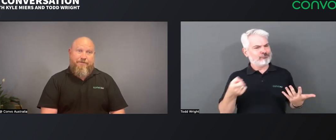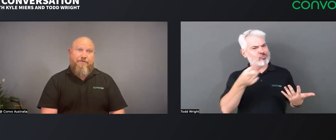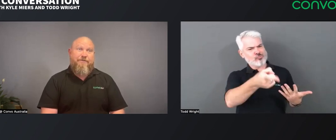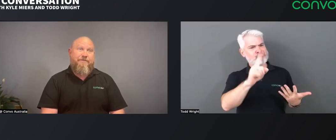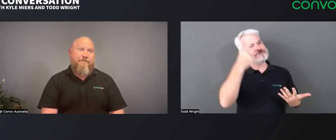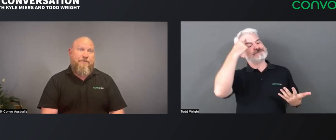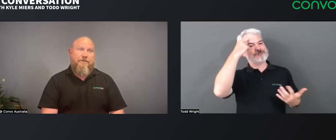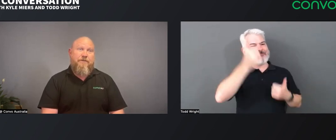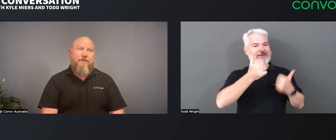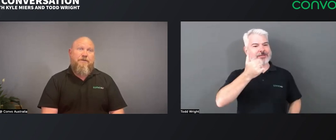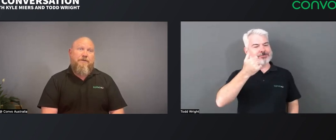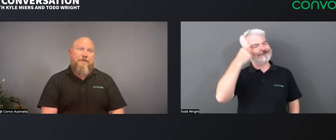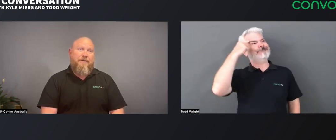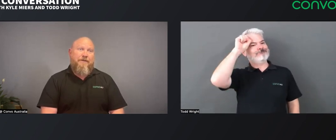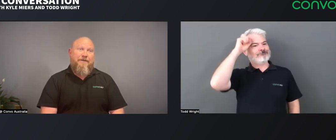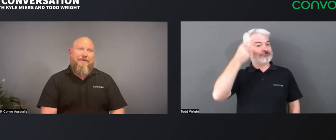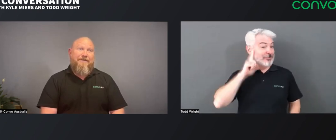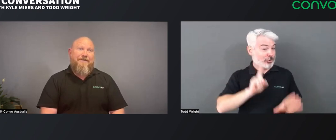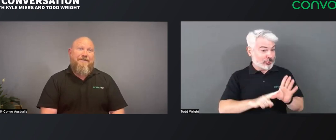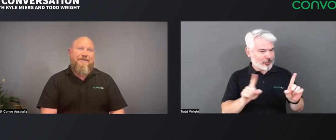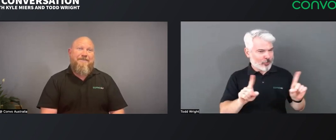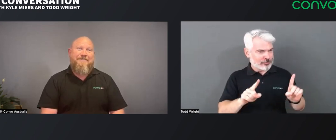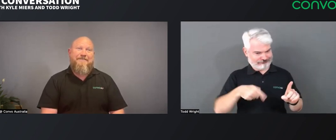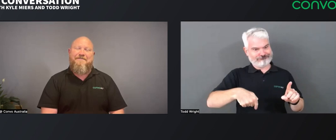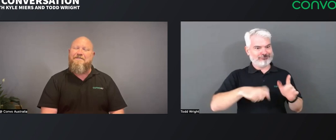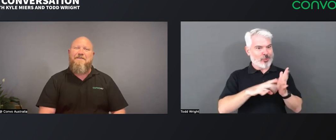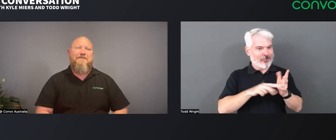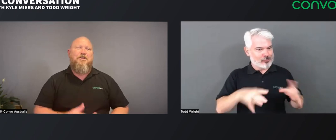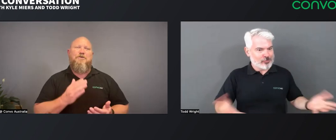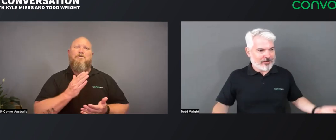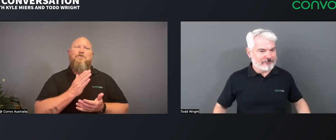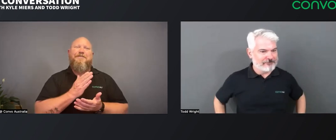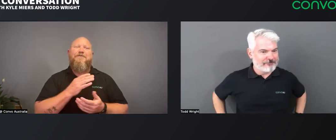Now we're in 2023, what do you think is your favourite memory of last year with Convo Australia?